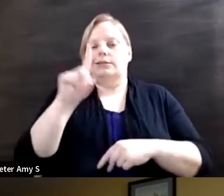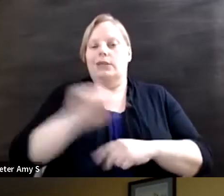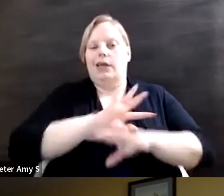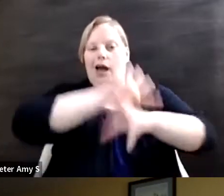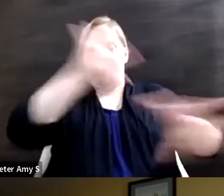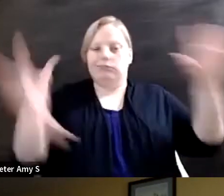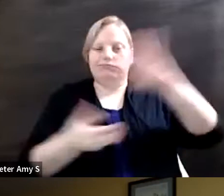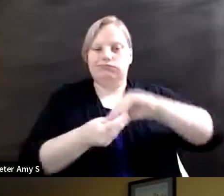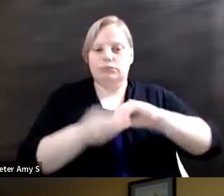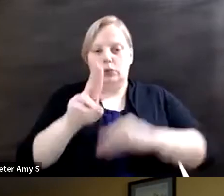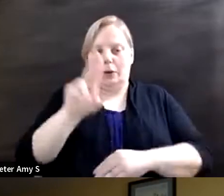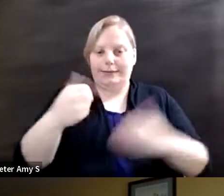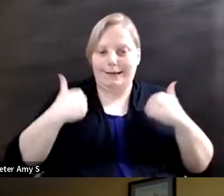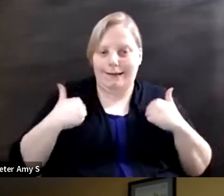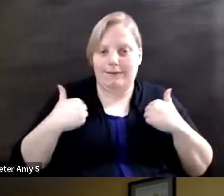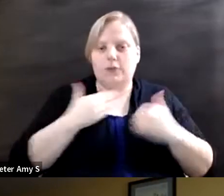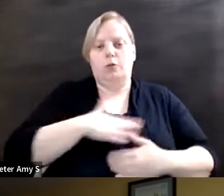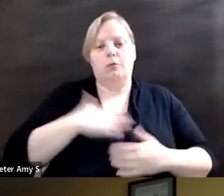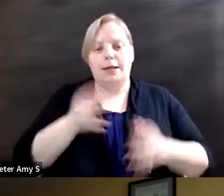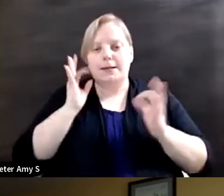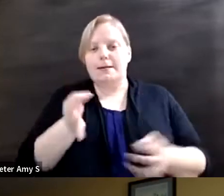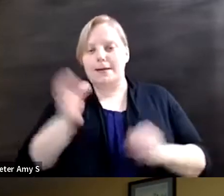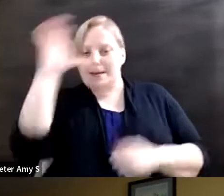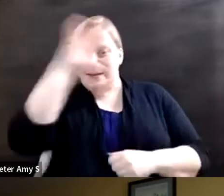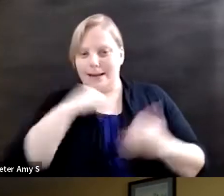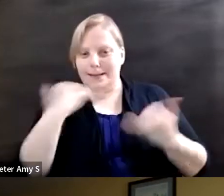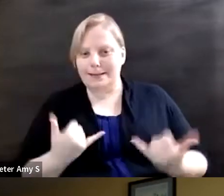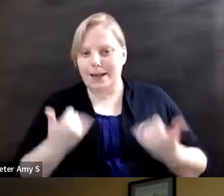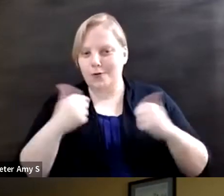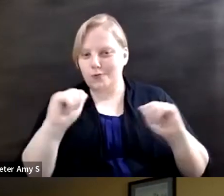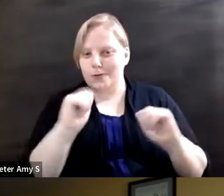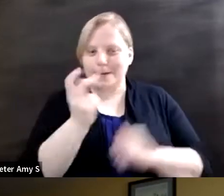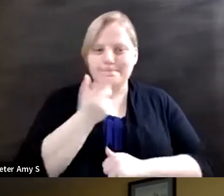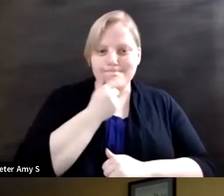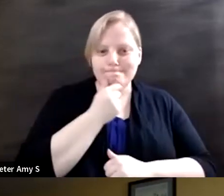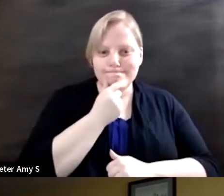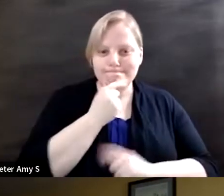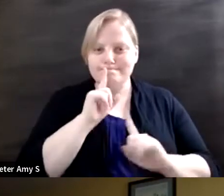so please make your best educated guess now. Although of course this number may not always